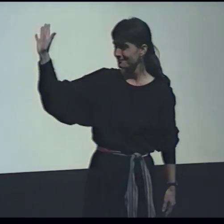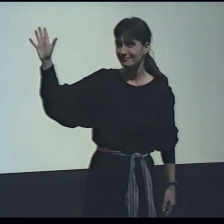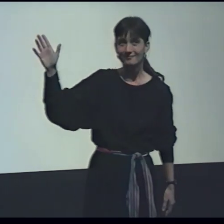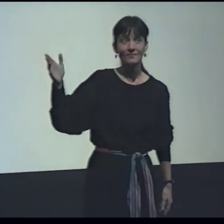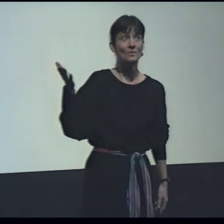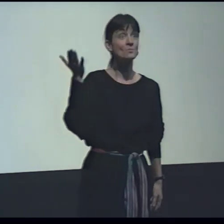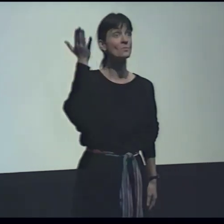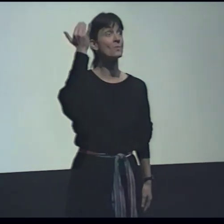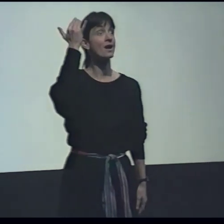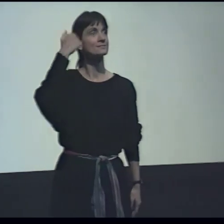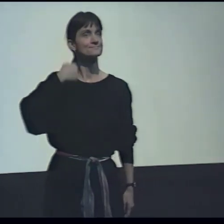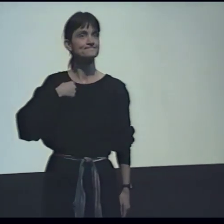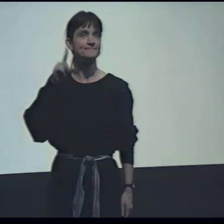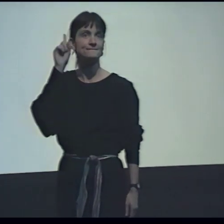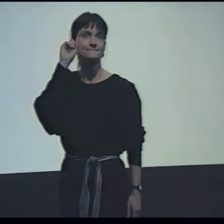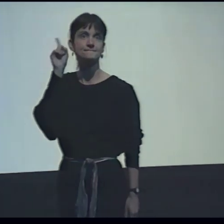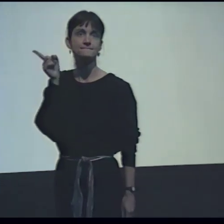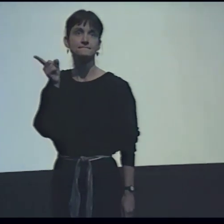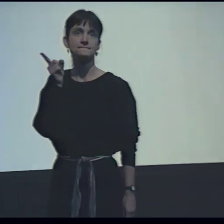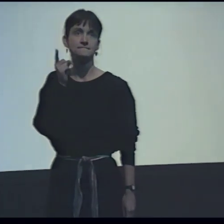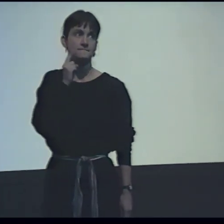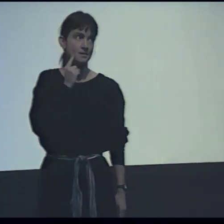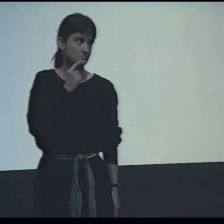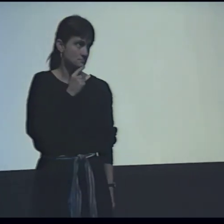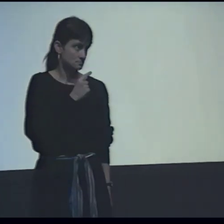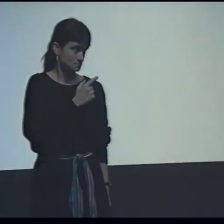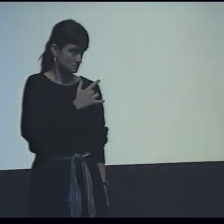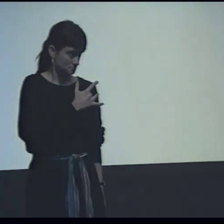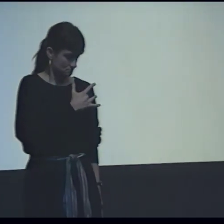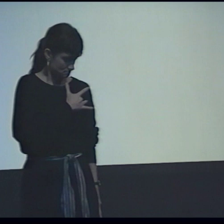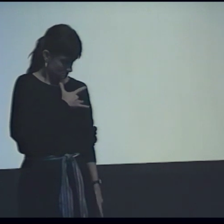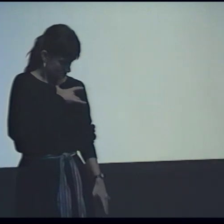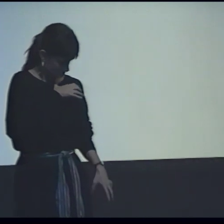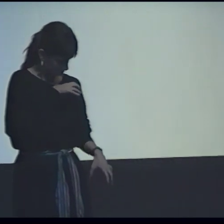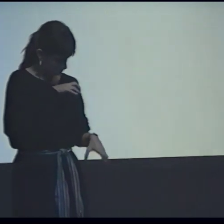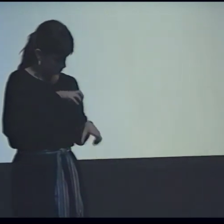...and he didn't want to have anything to do with me because I was deaf.